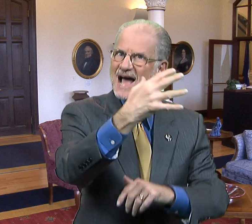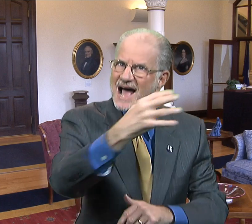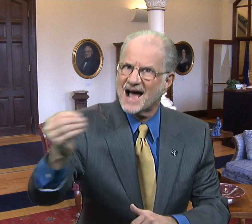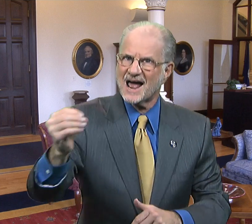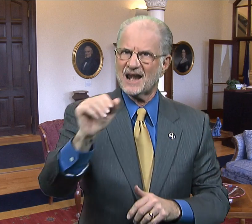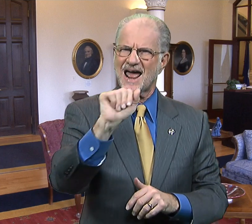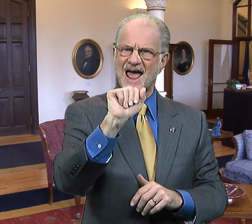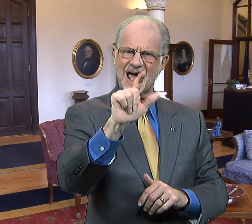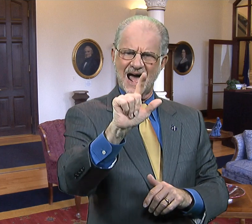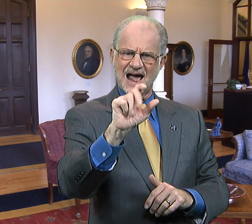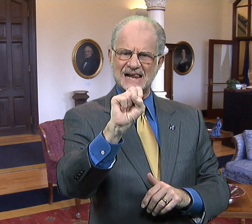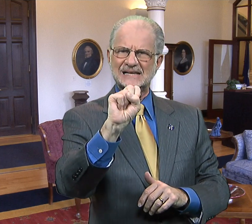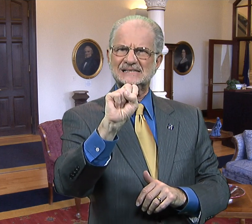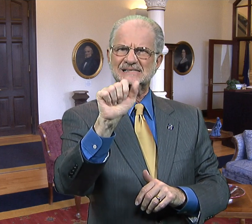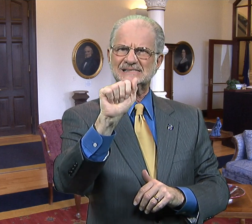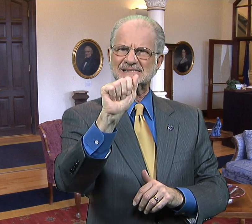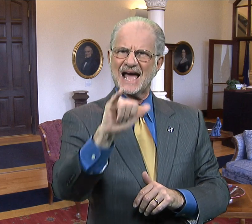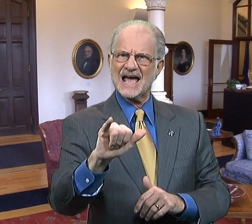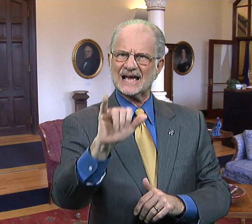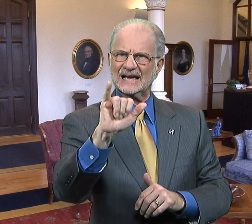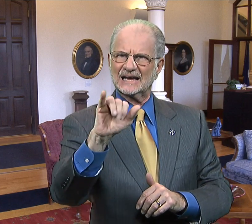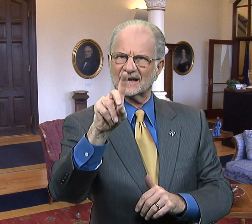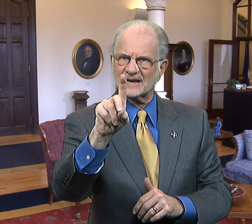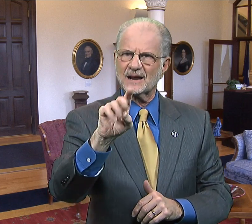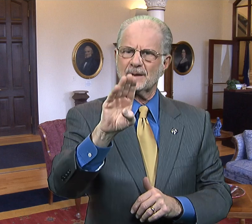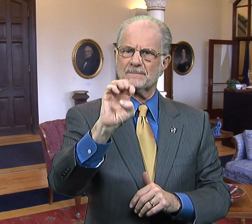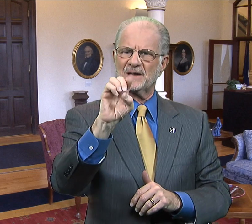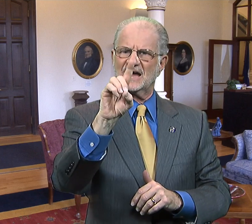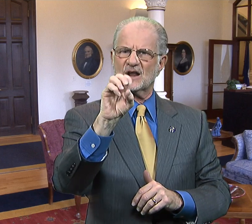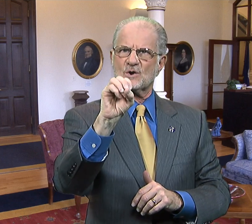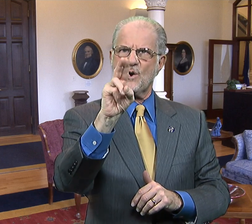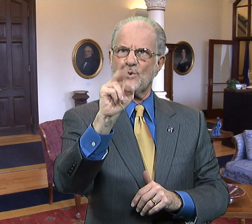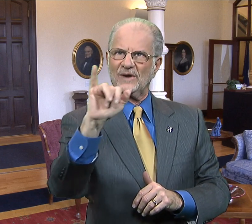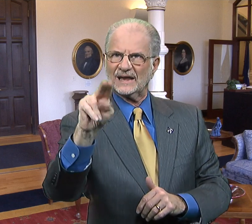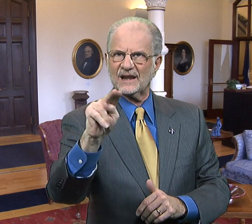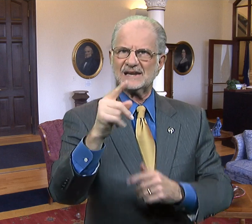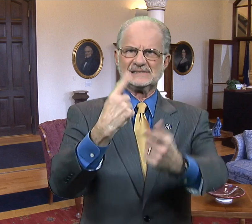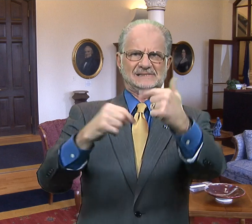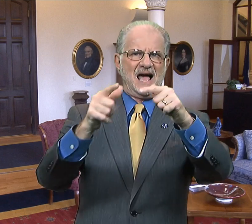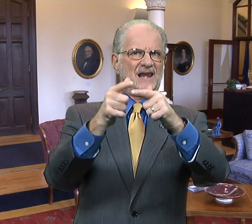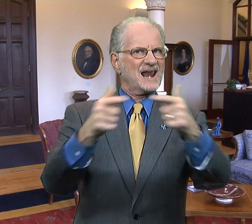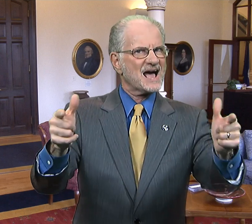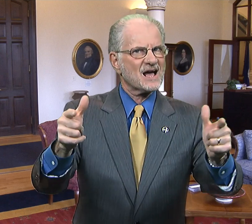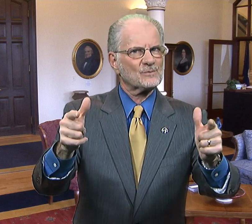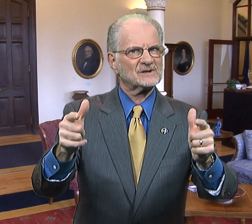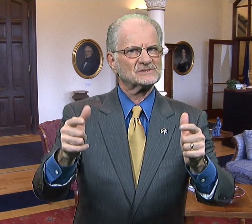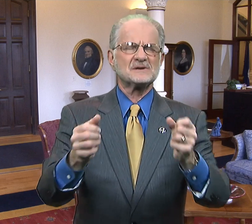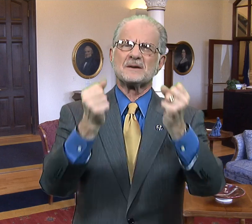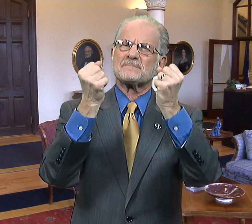and Al-Sayyid Bedouin Sign Language.